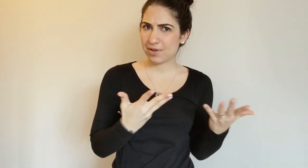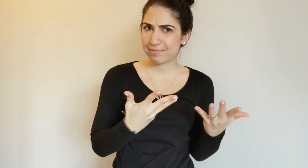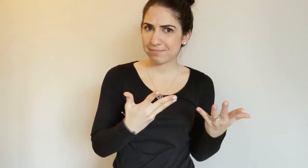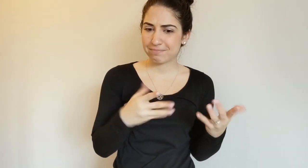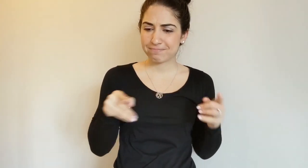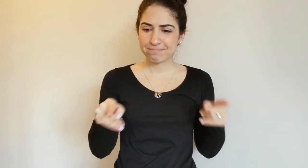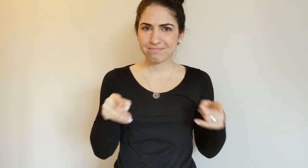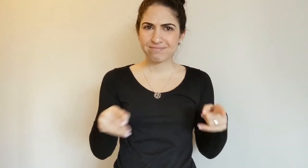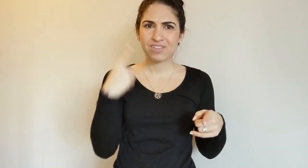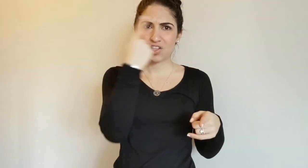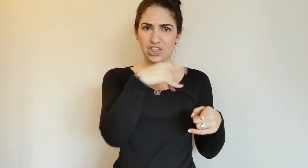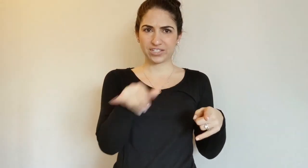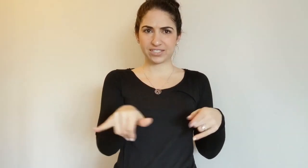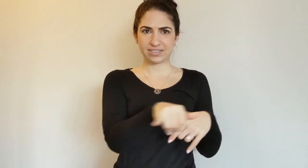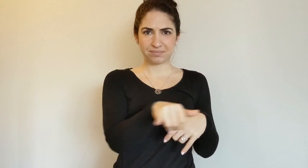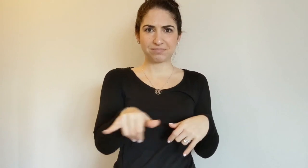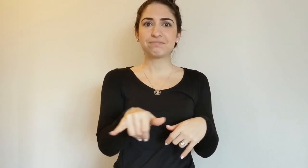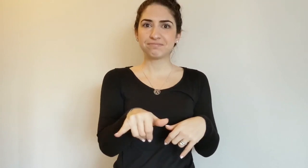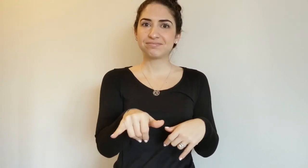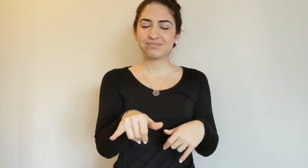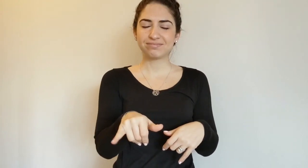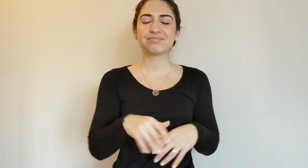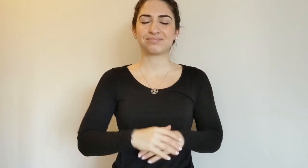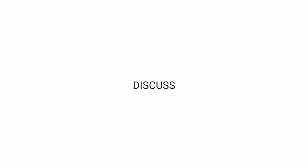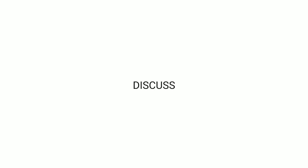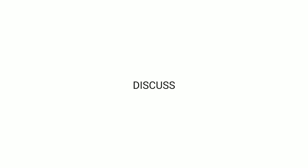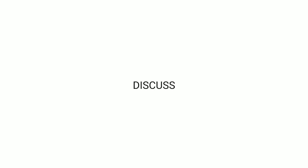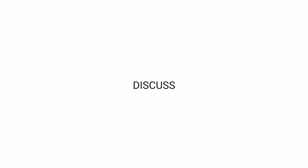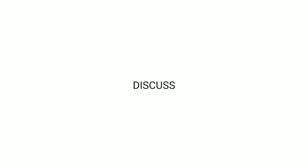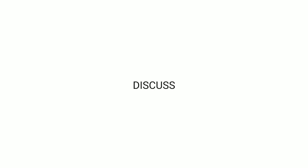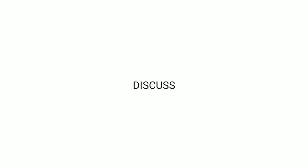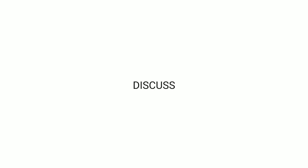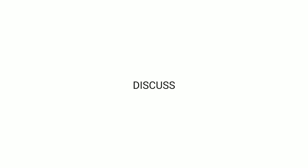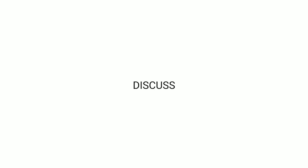SOMETIMES. What is the difference? They look the same...